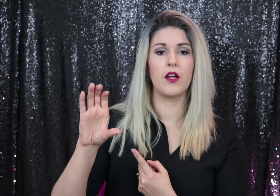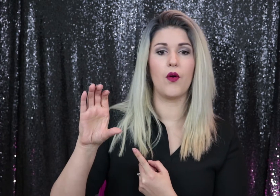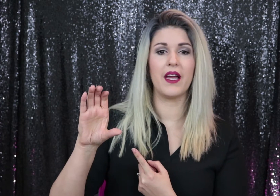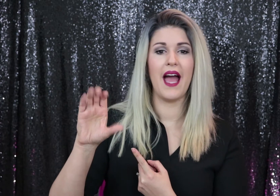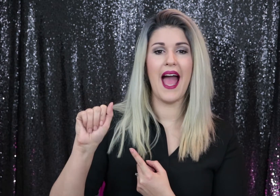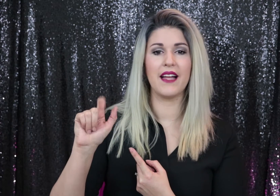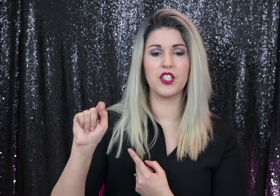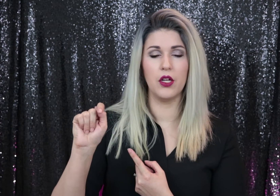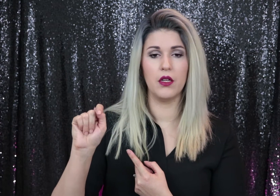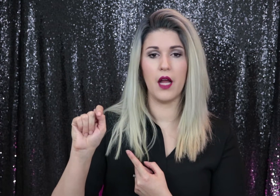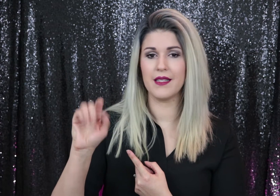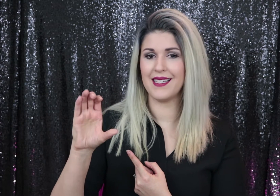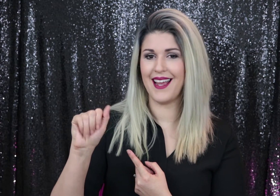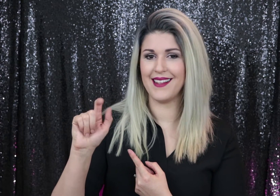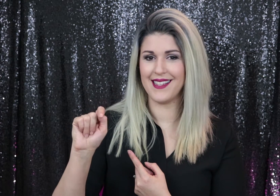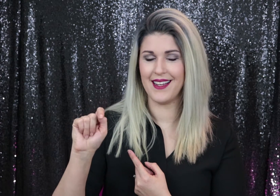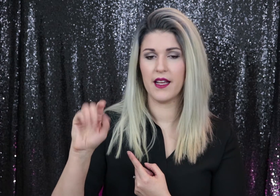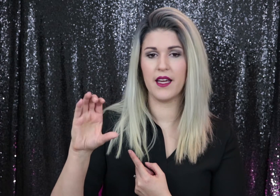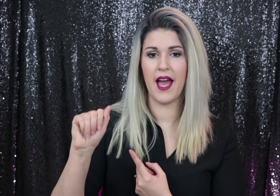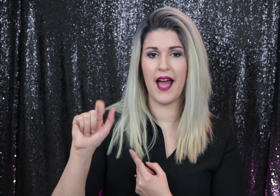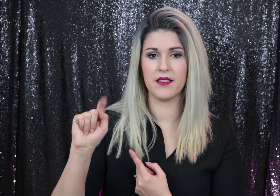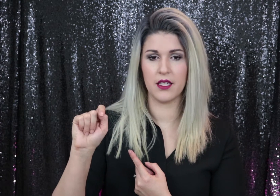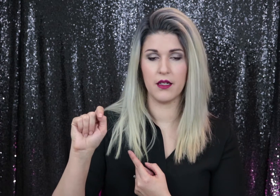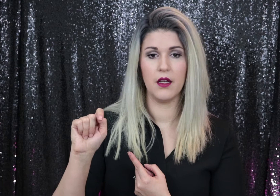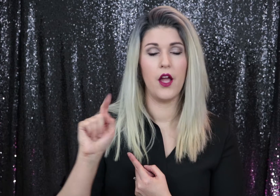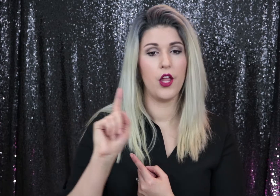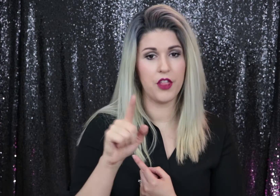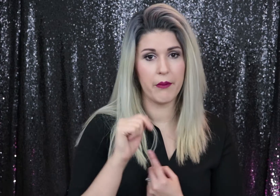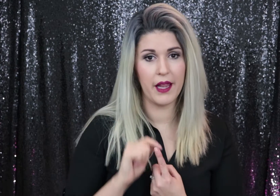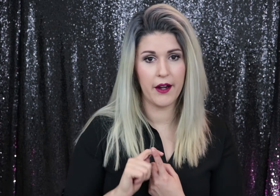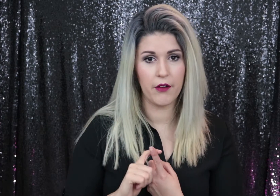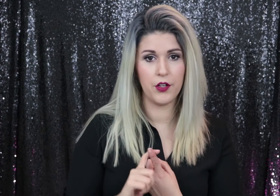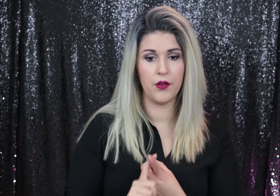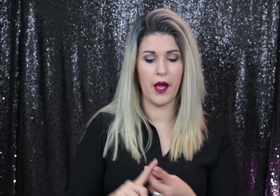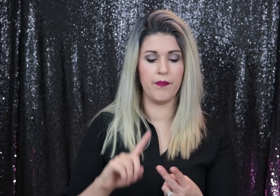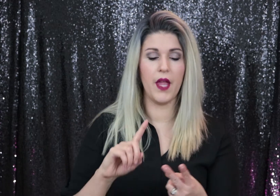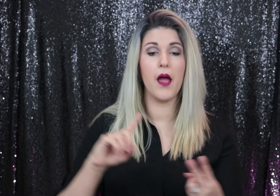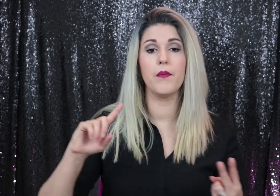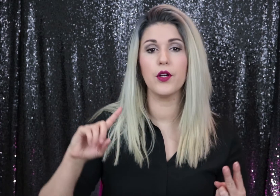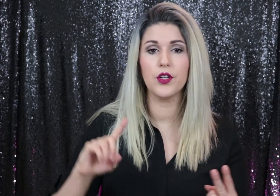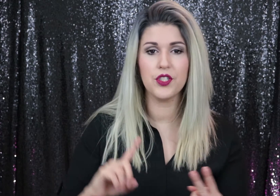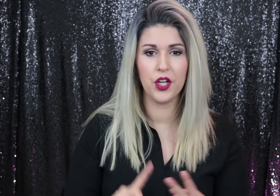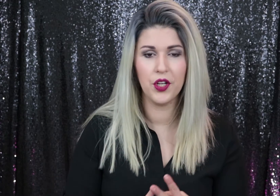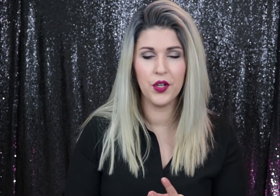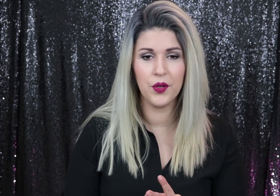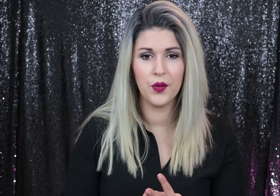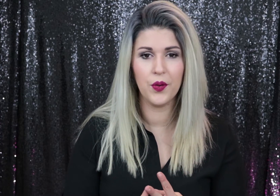Go look at Nazi 80 at. You'll thank me later if you do that. Number two,